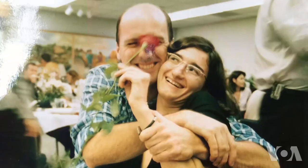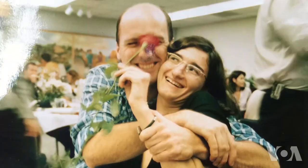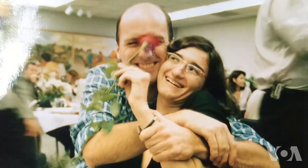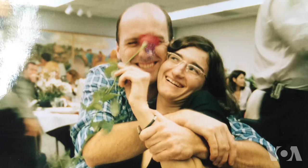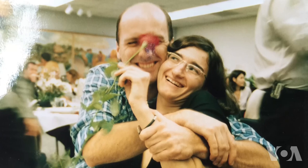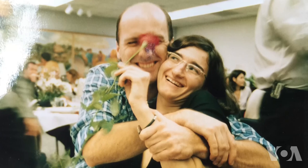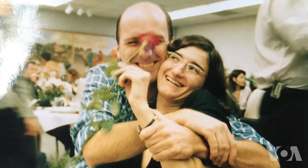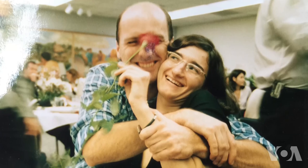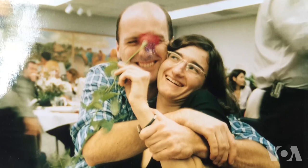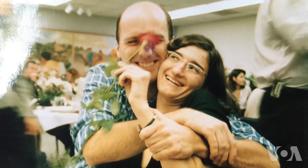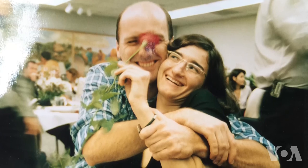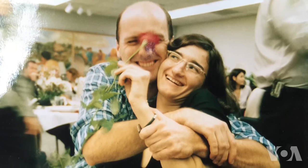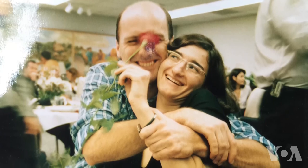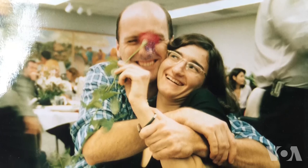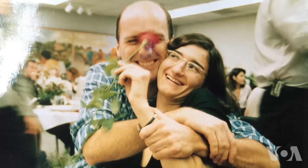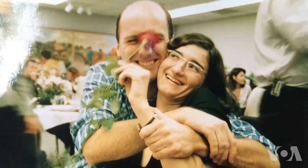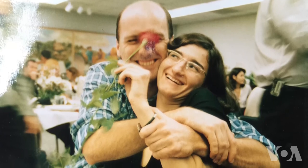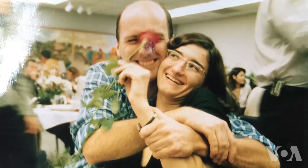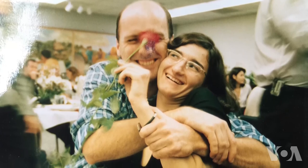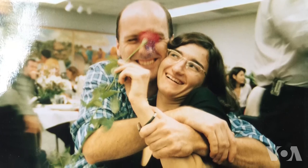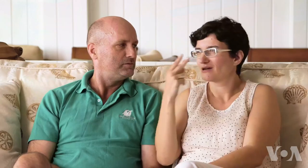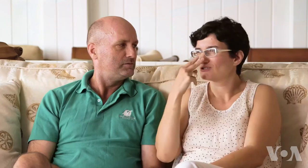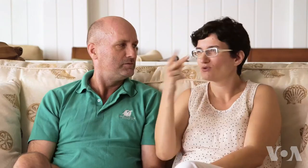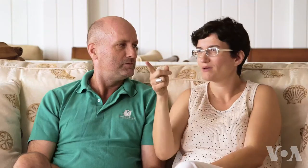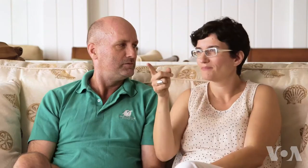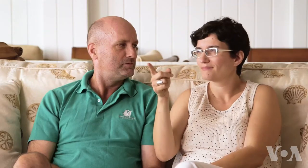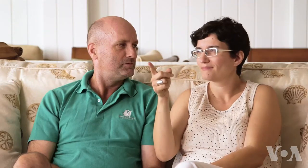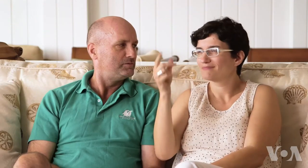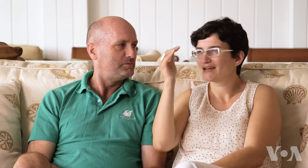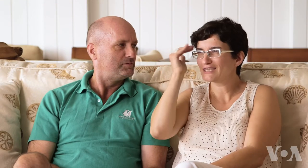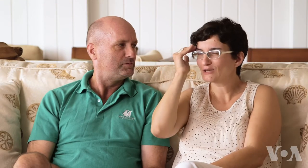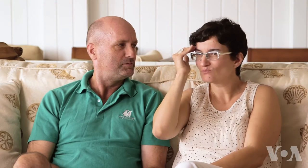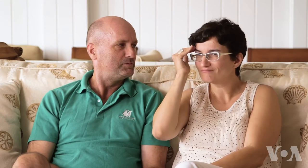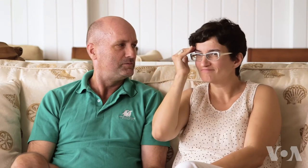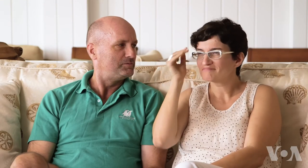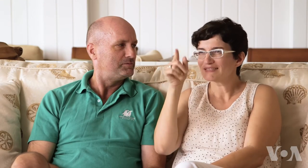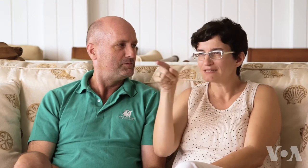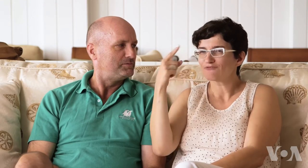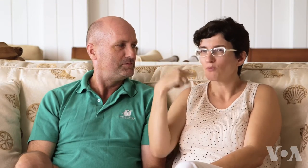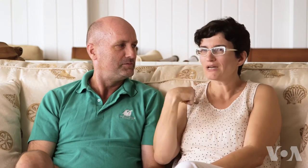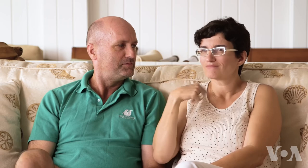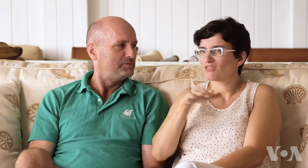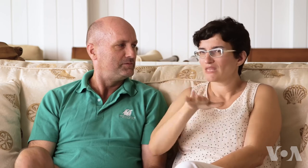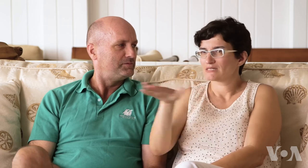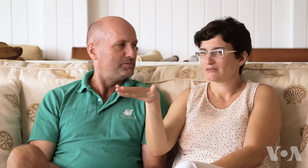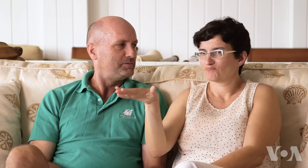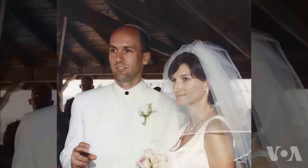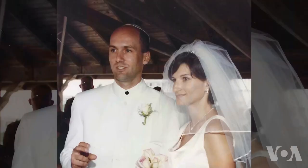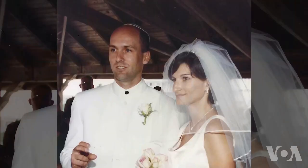I knew I would marry him, the minute I saw him. That’s it!